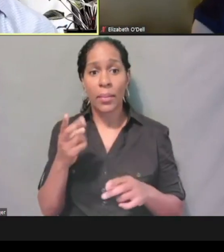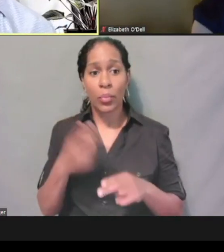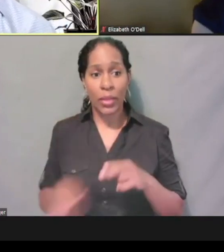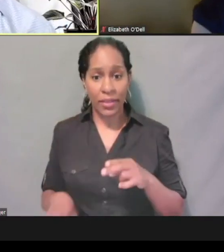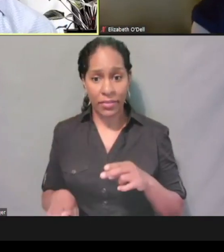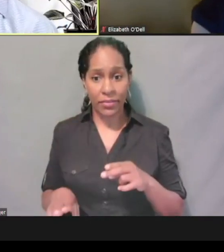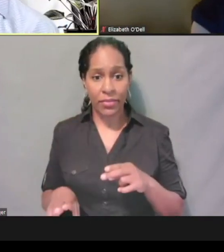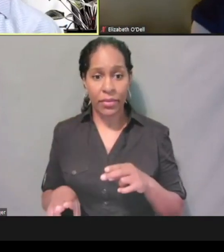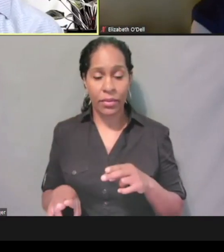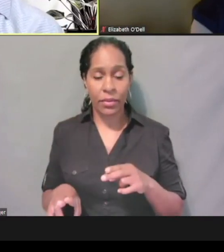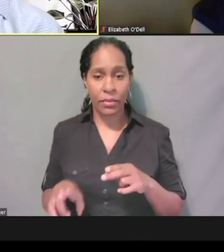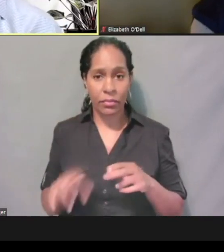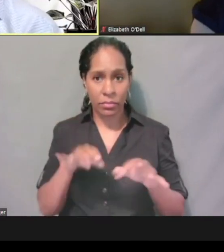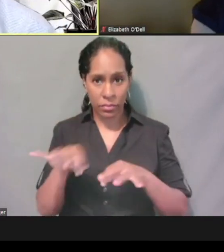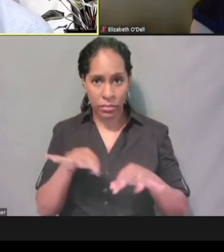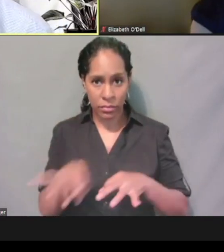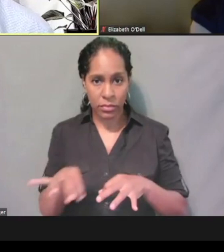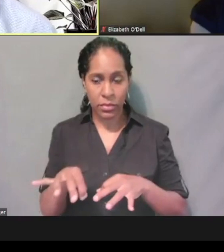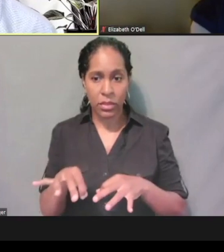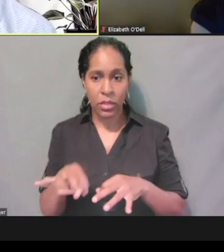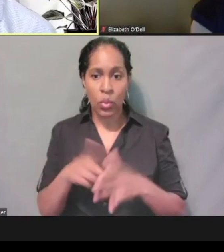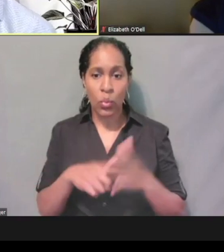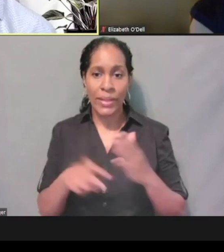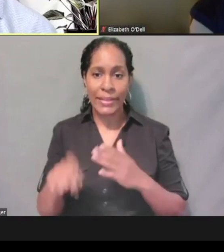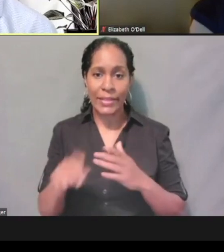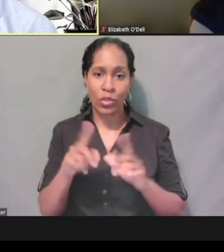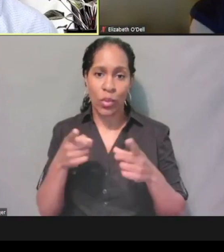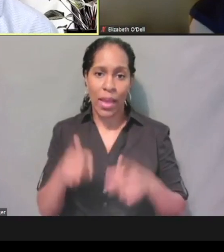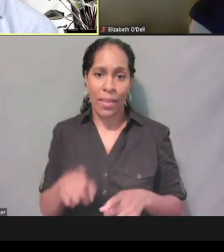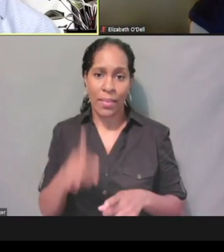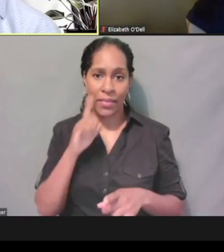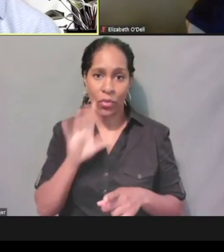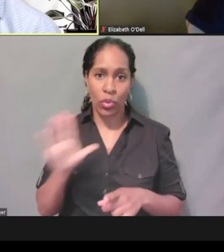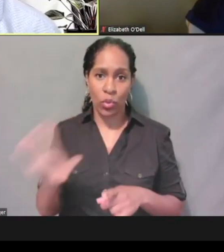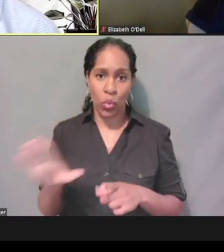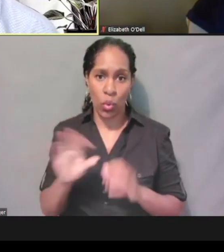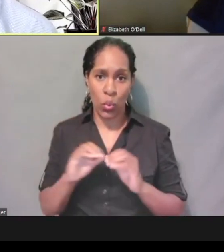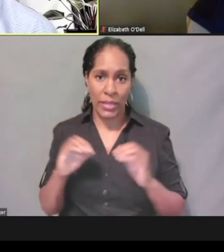if for your organization it's best if you can help them